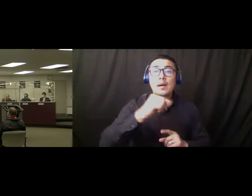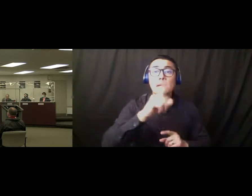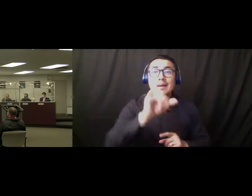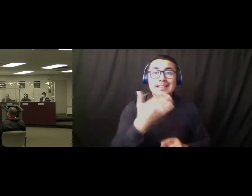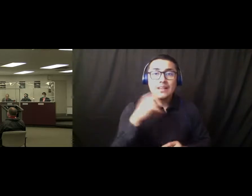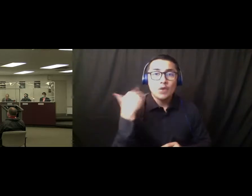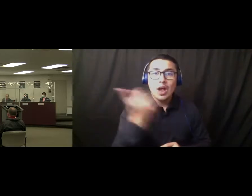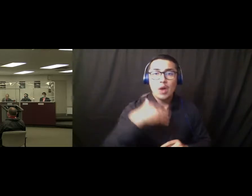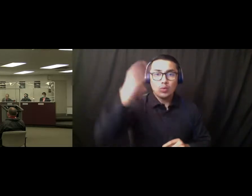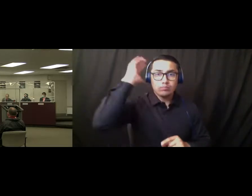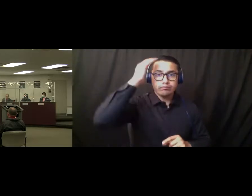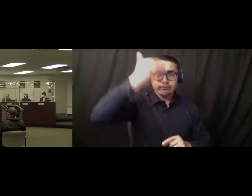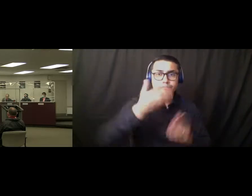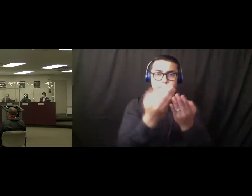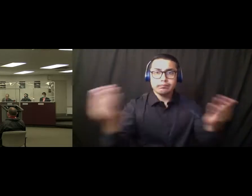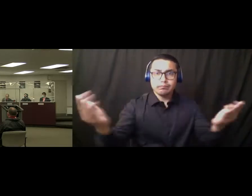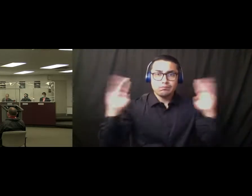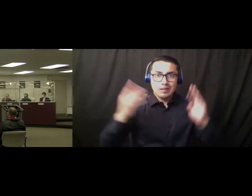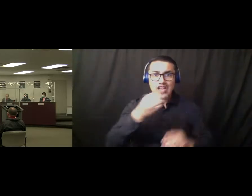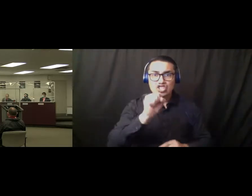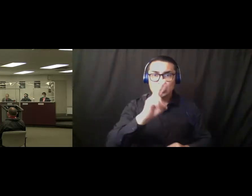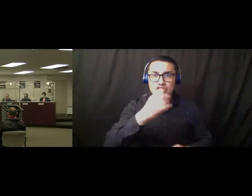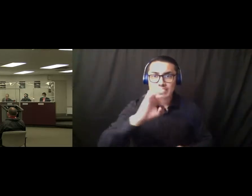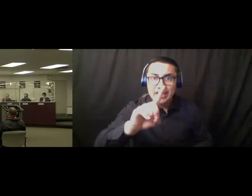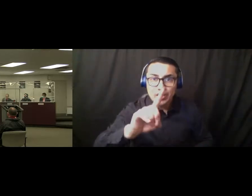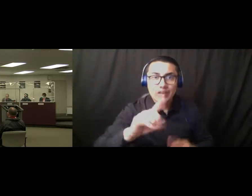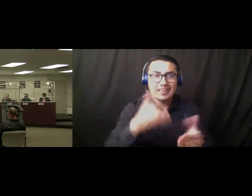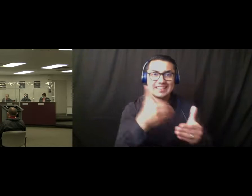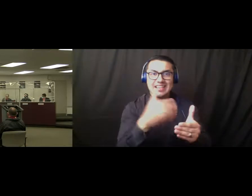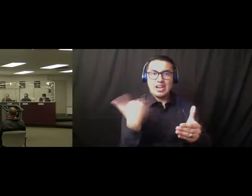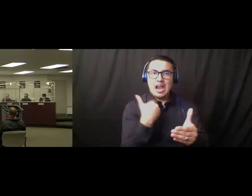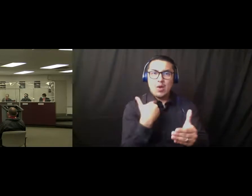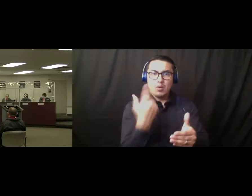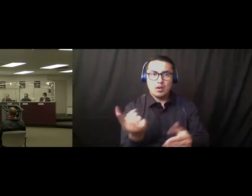podium so that people can remove their masks. I appreciate the consideration of